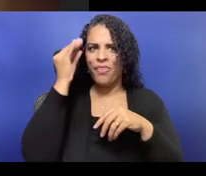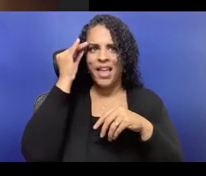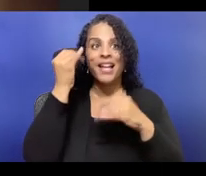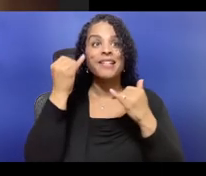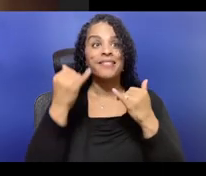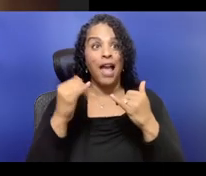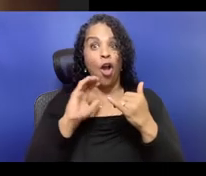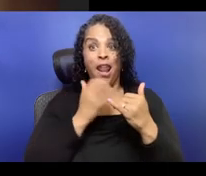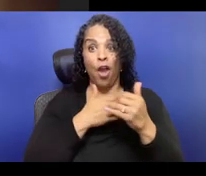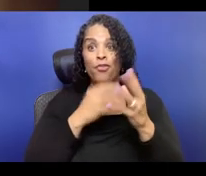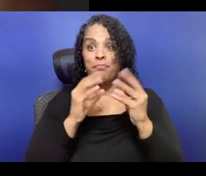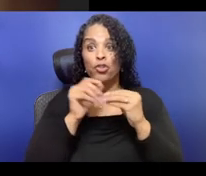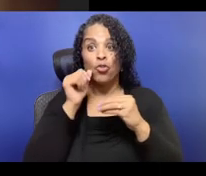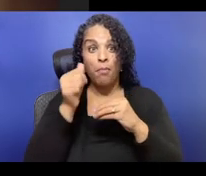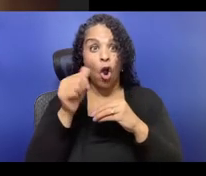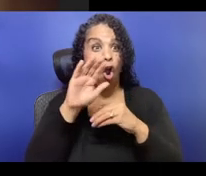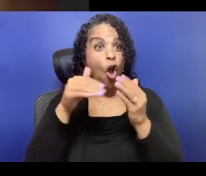by public entity as that, so to say,